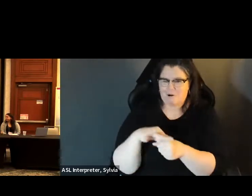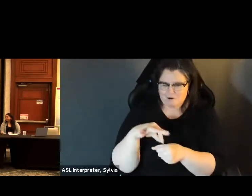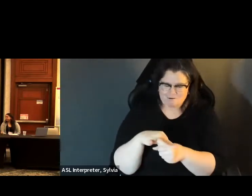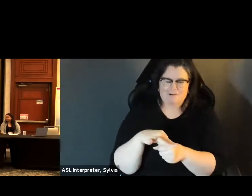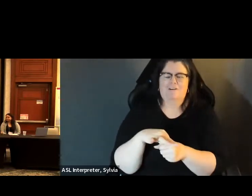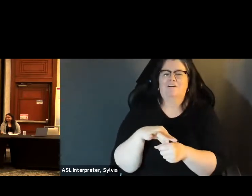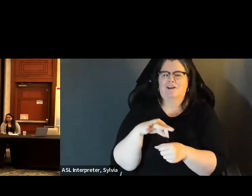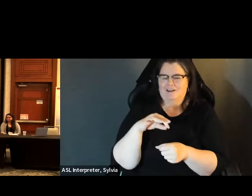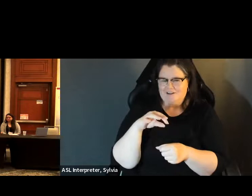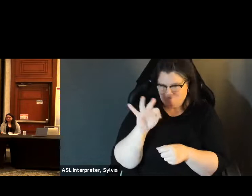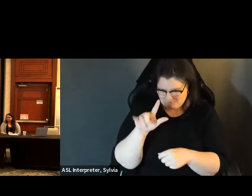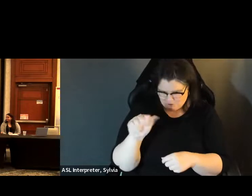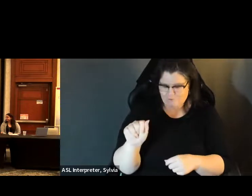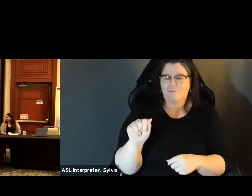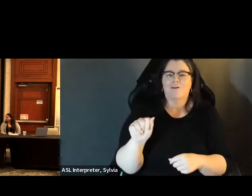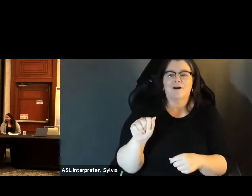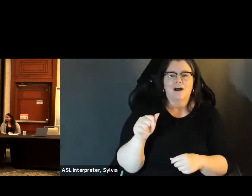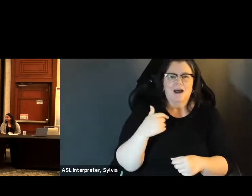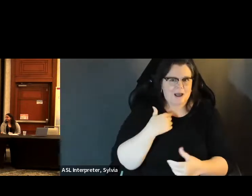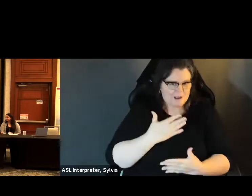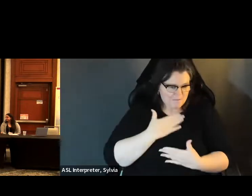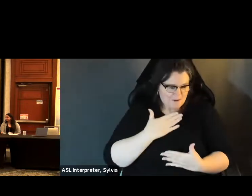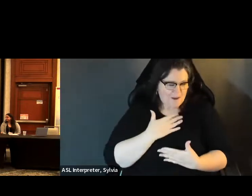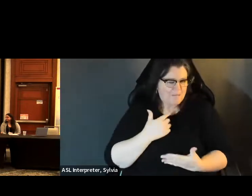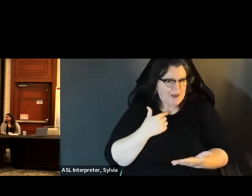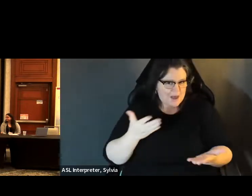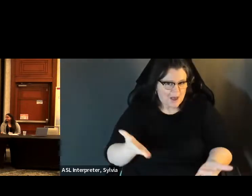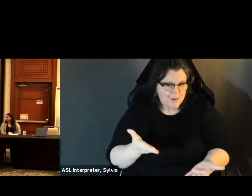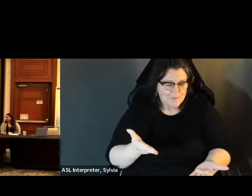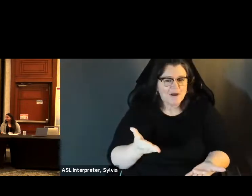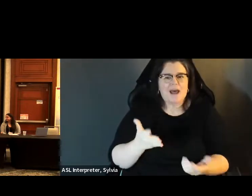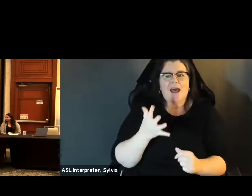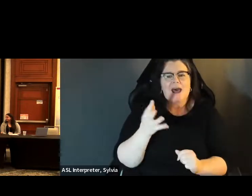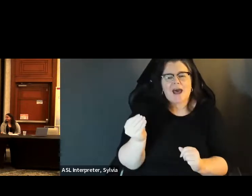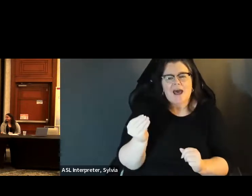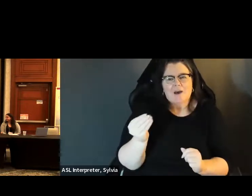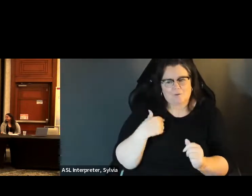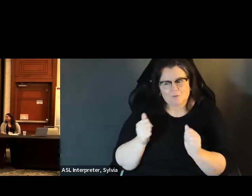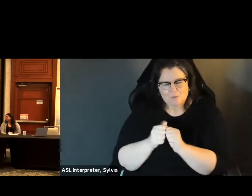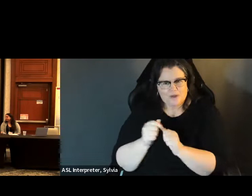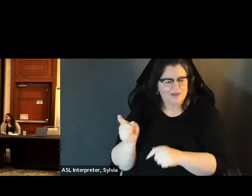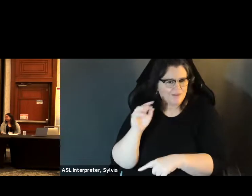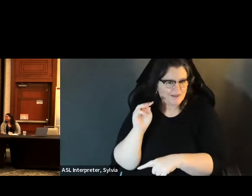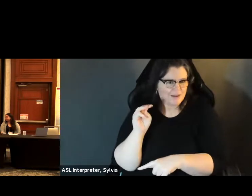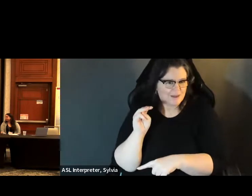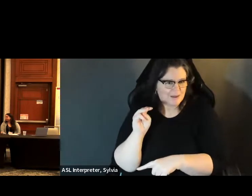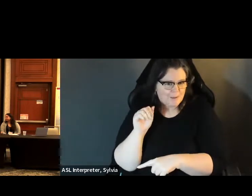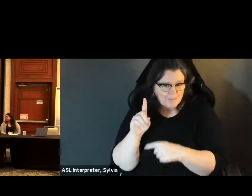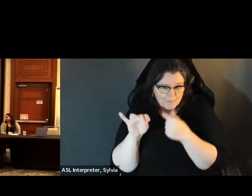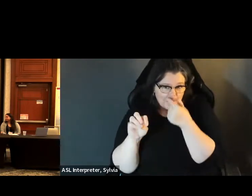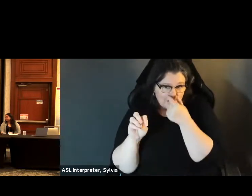voters of the state of Florida, and it's quite an